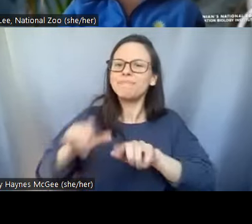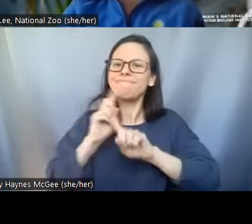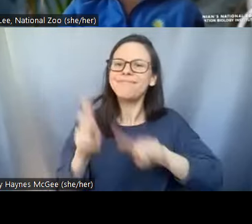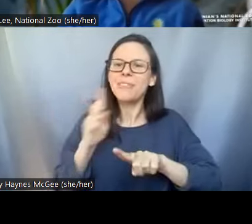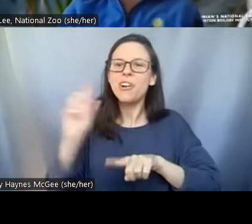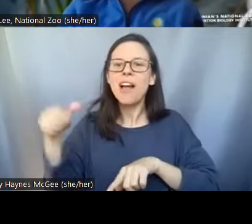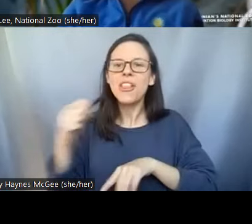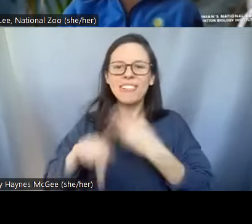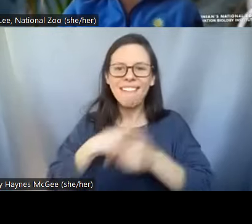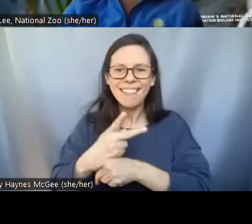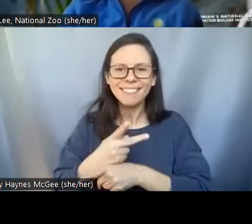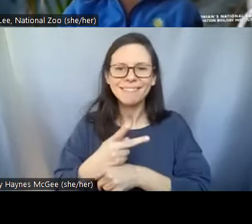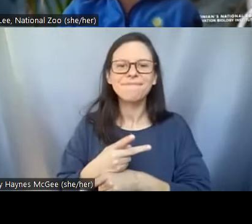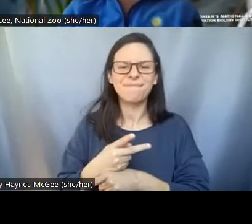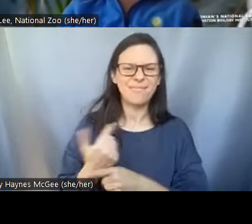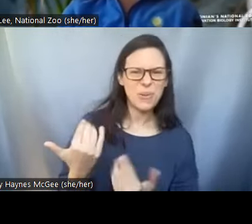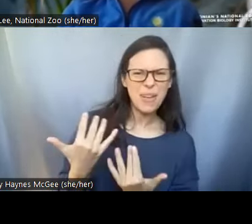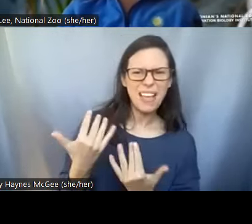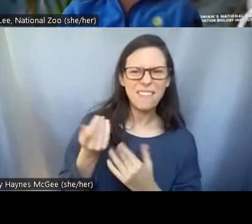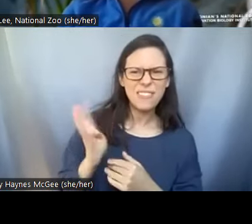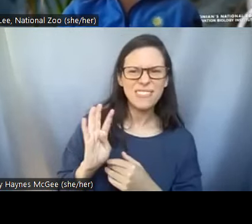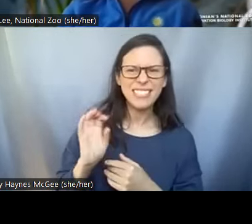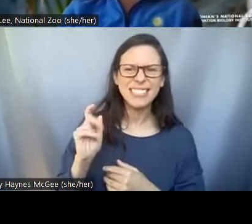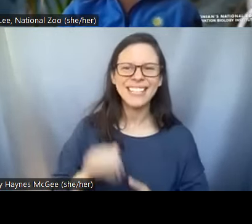Great I'll give you another few seconds on that poll.